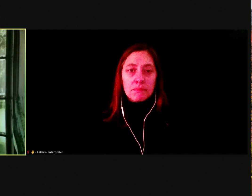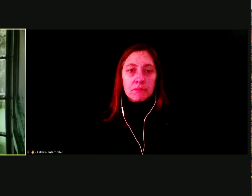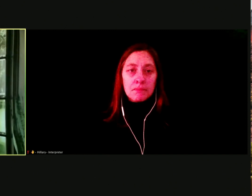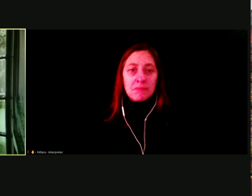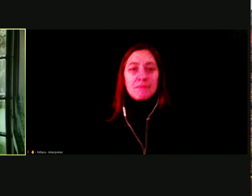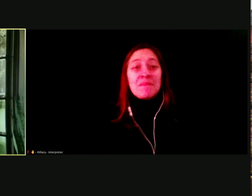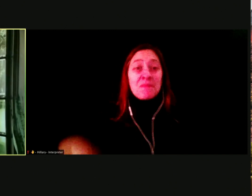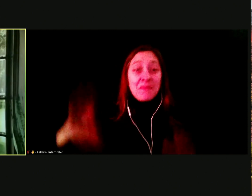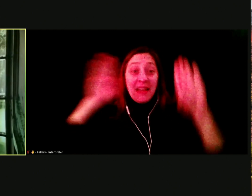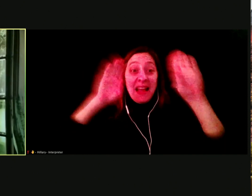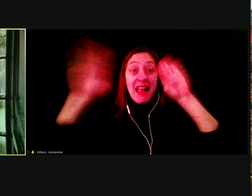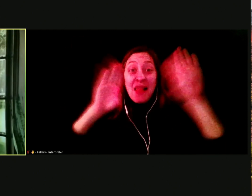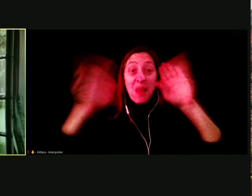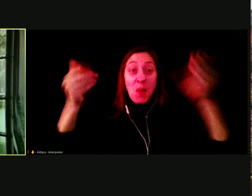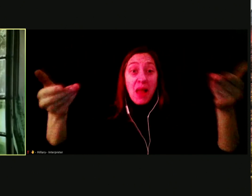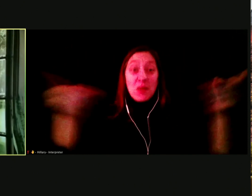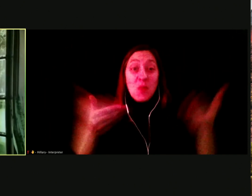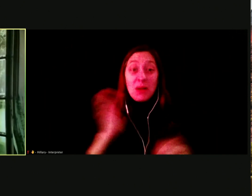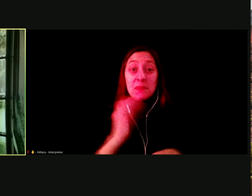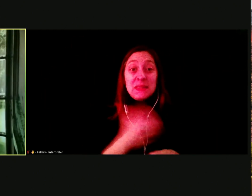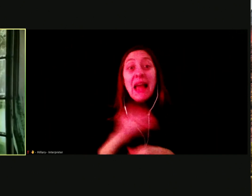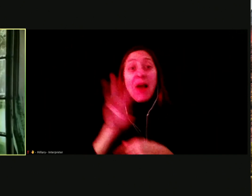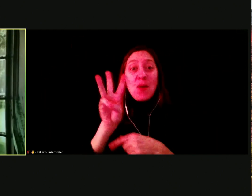HELLO! WELCOME TO OUR WAY MAKING SPECIAL EVENT.